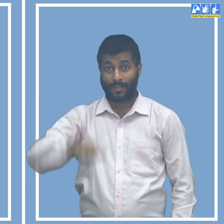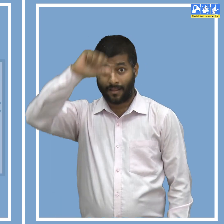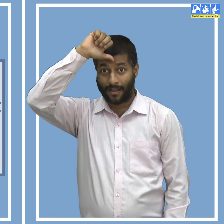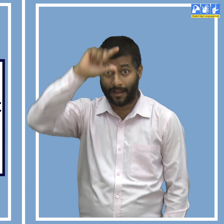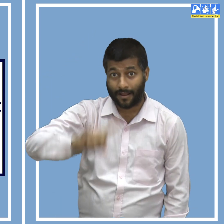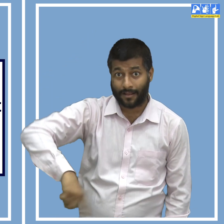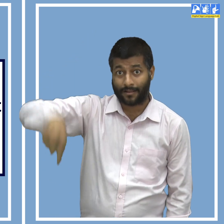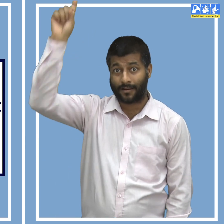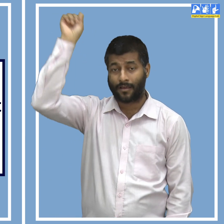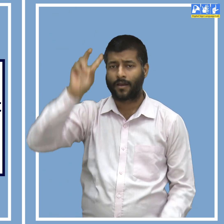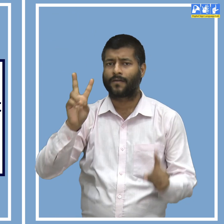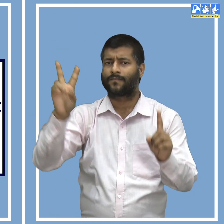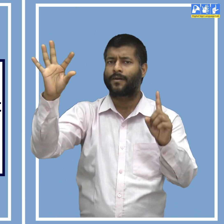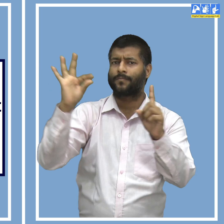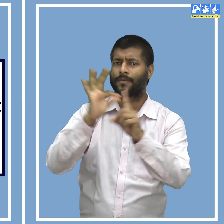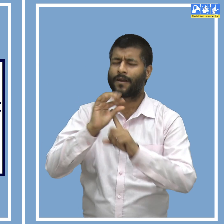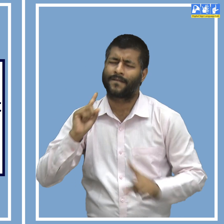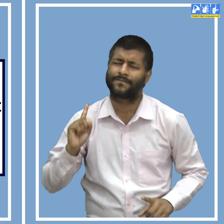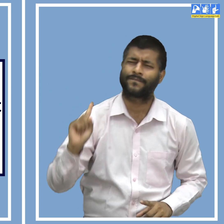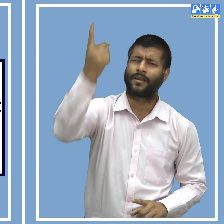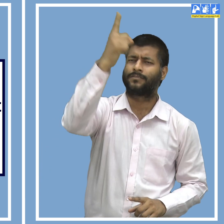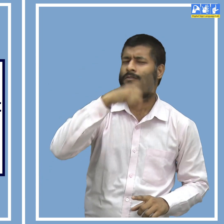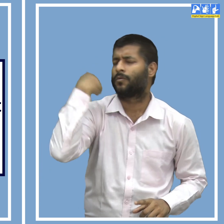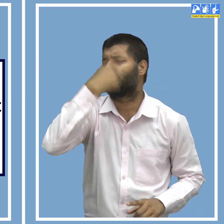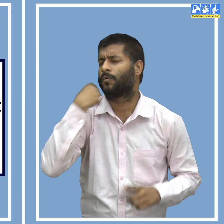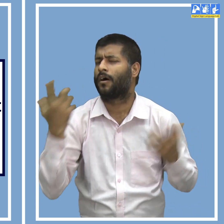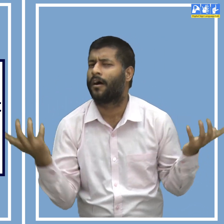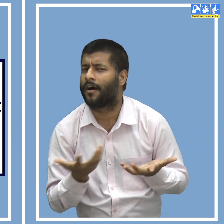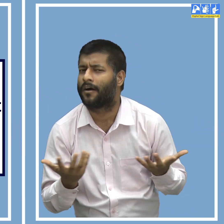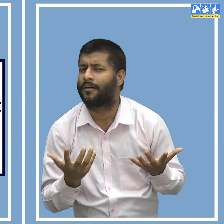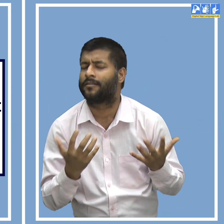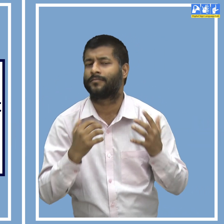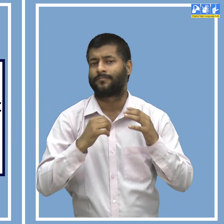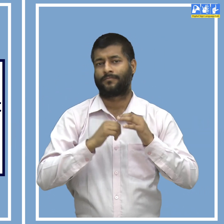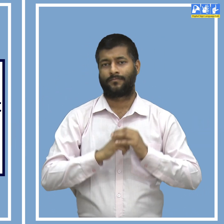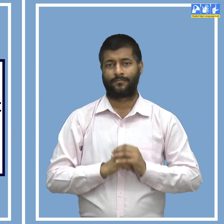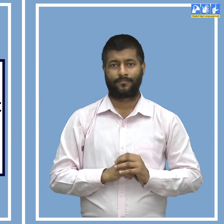Q2. Who was the first Vice President of India?